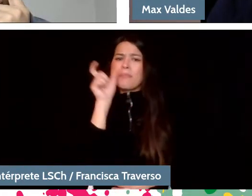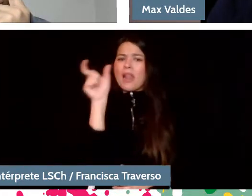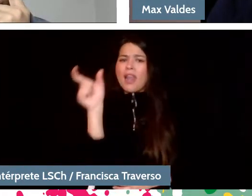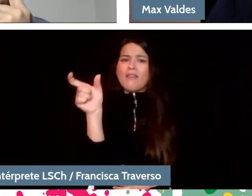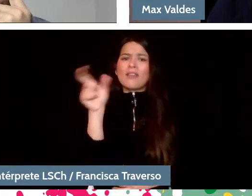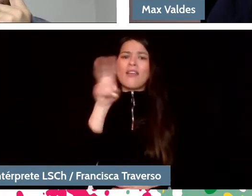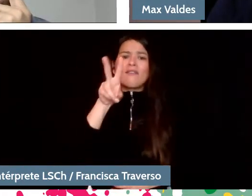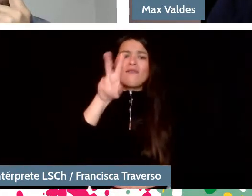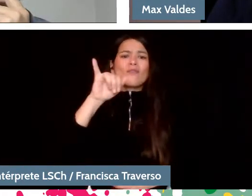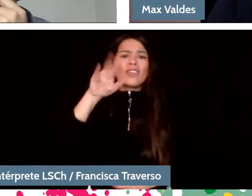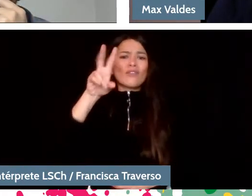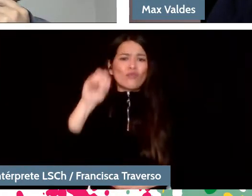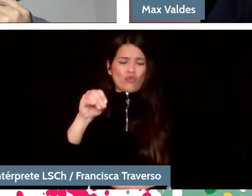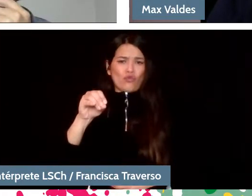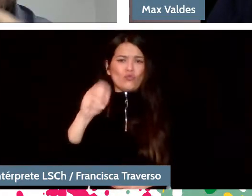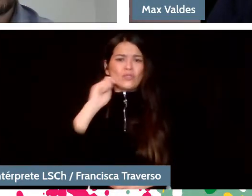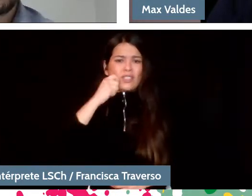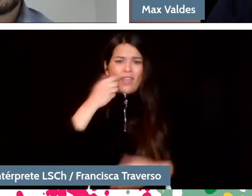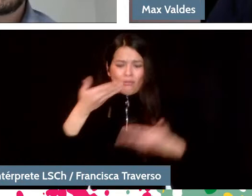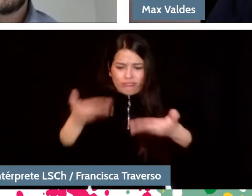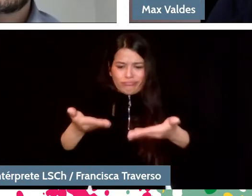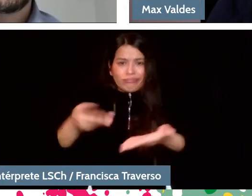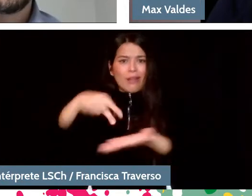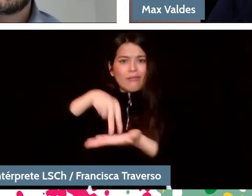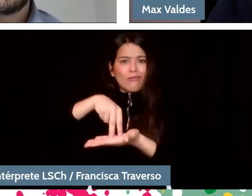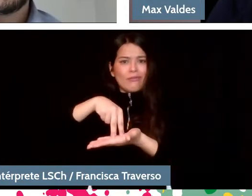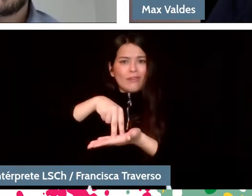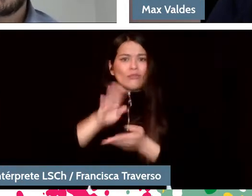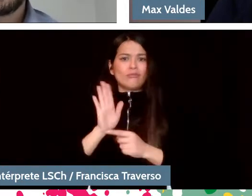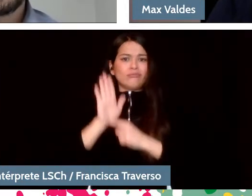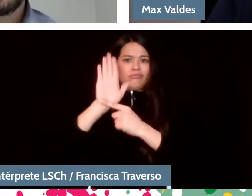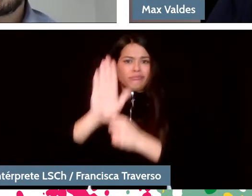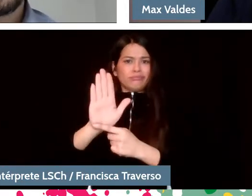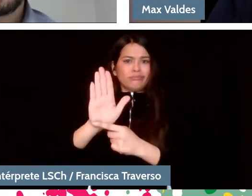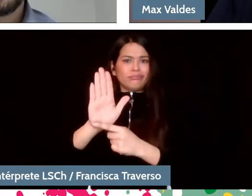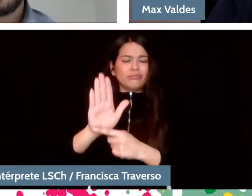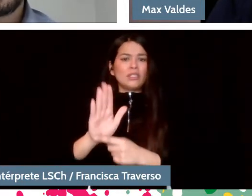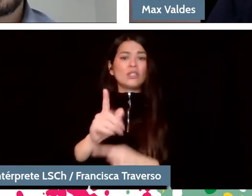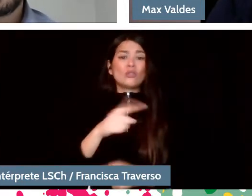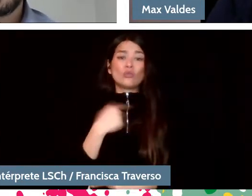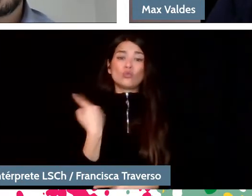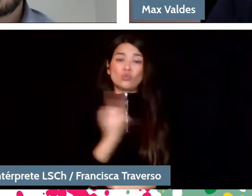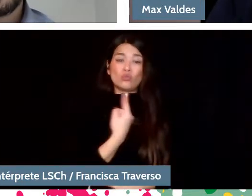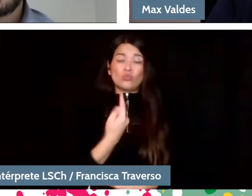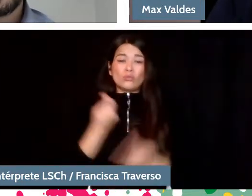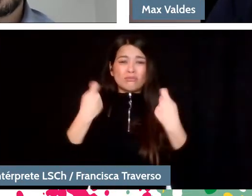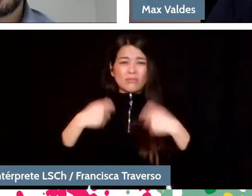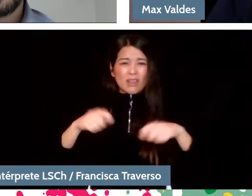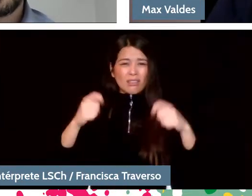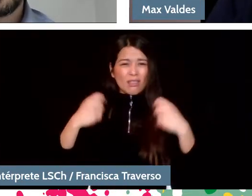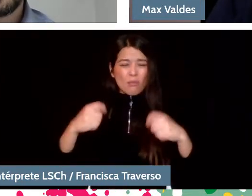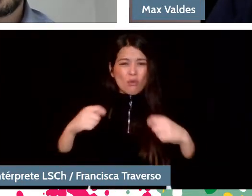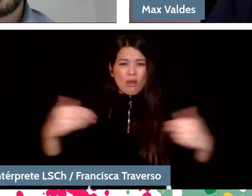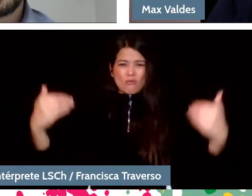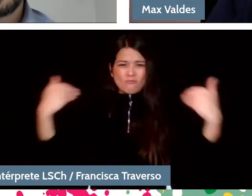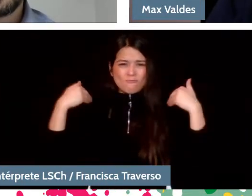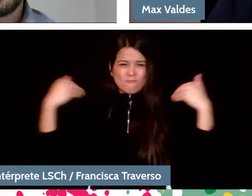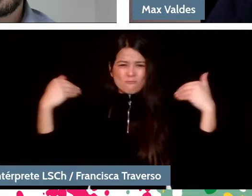What we do in rehearsals is to try to put together the image we have in our heads